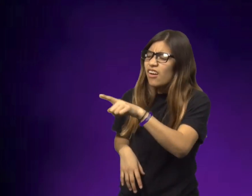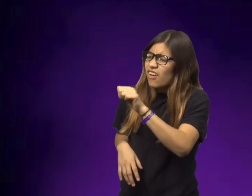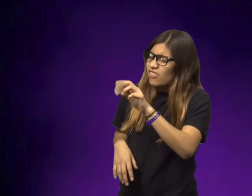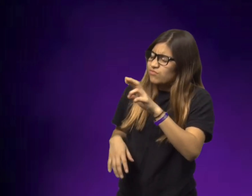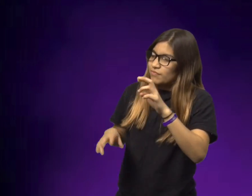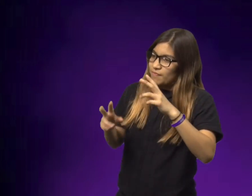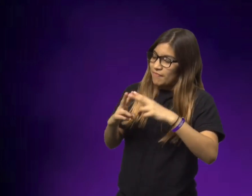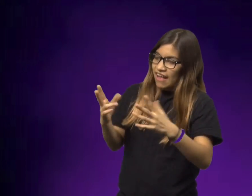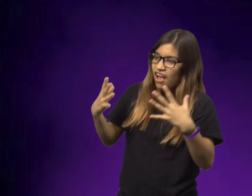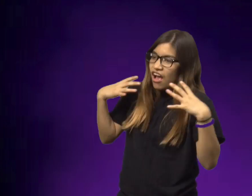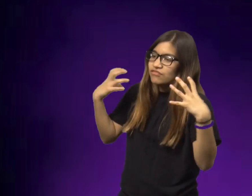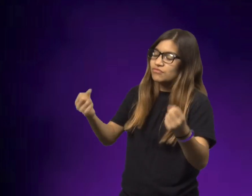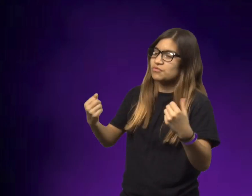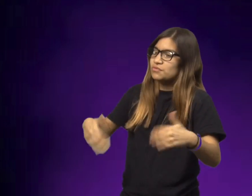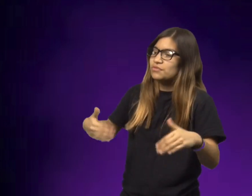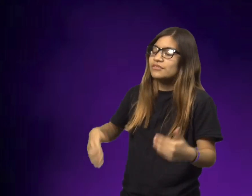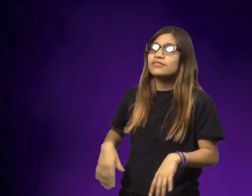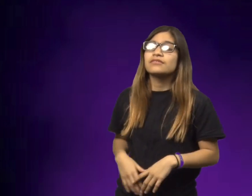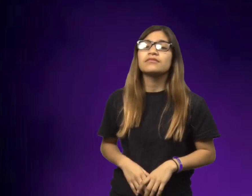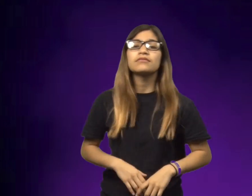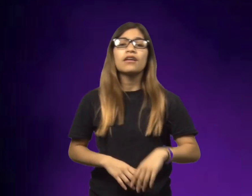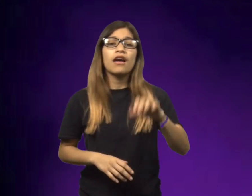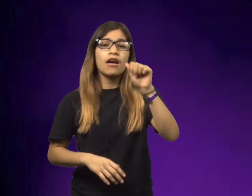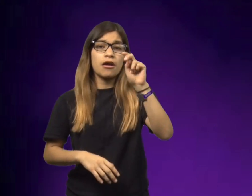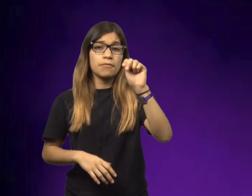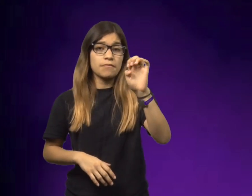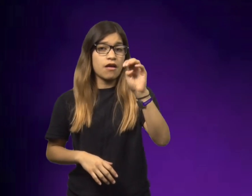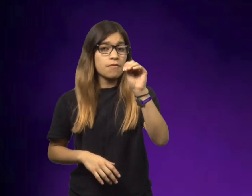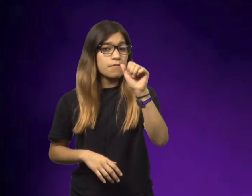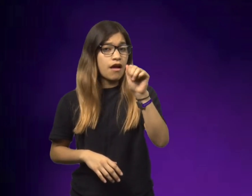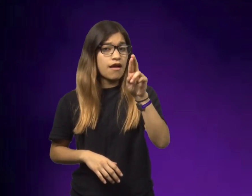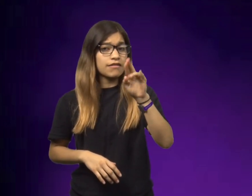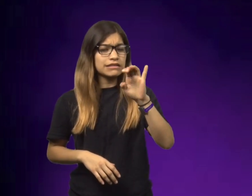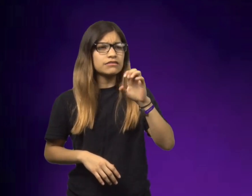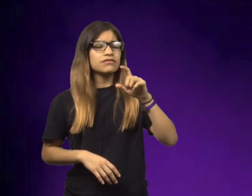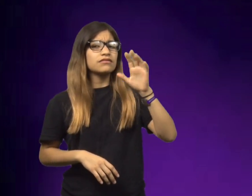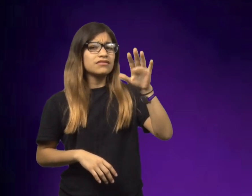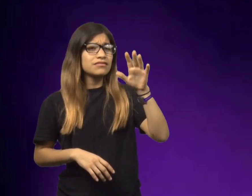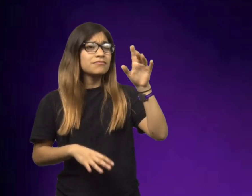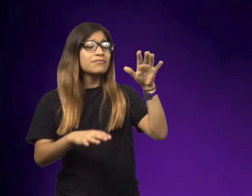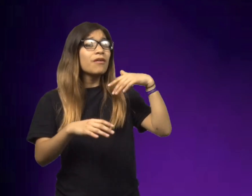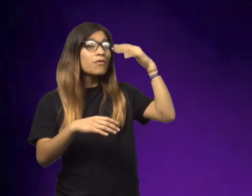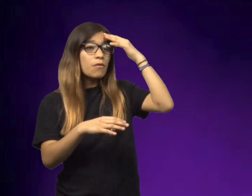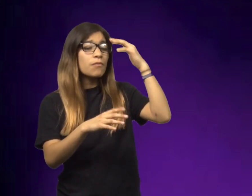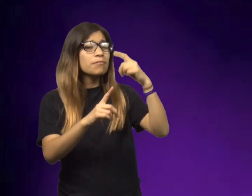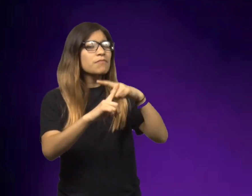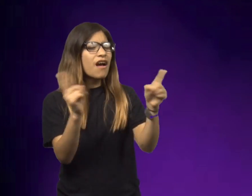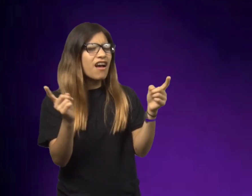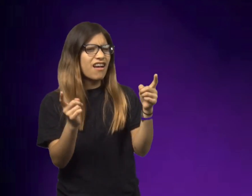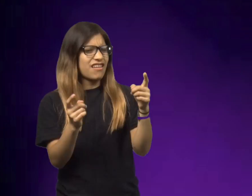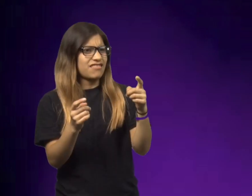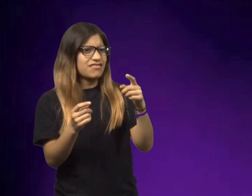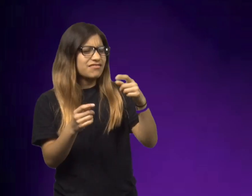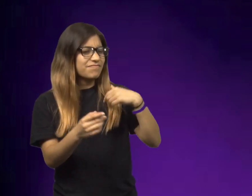And her uncle said, you are so brave. Annemarie responded and said, yeah, but you know